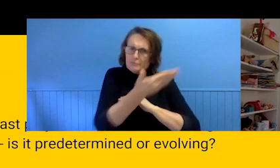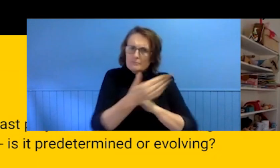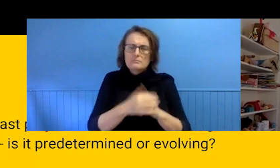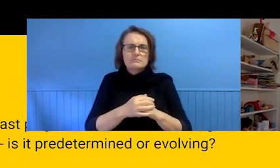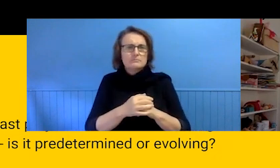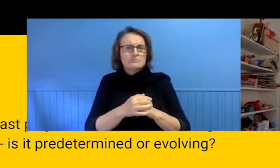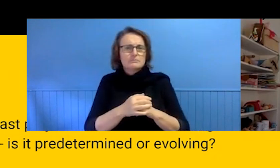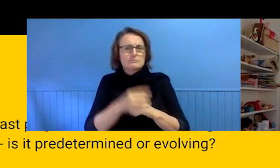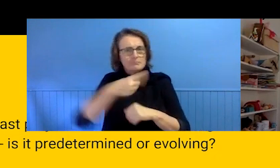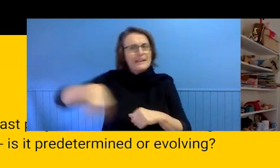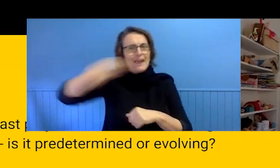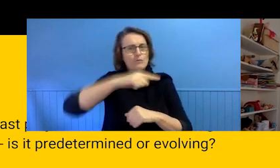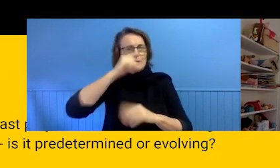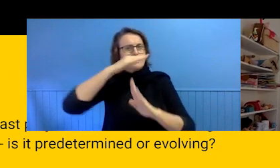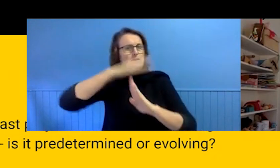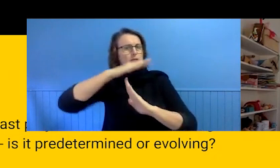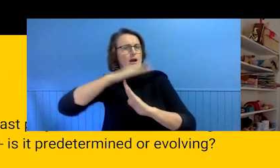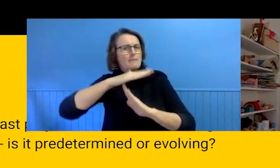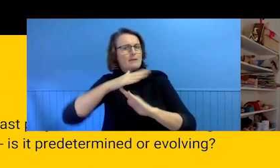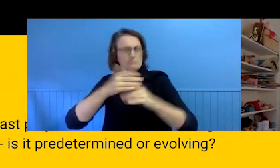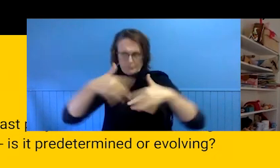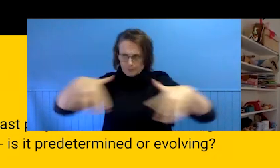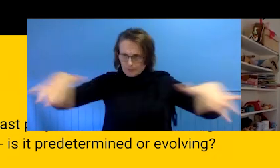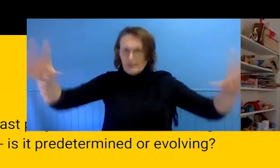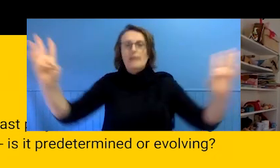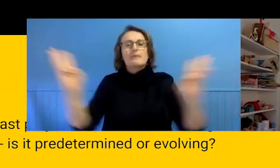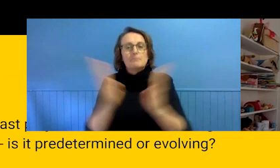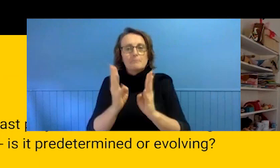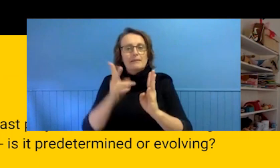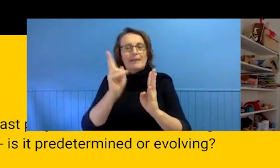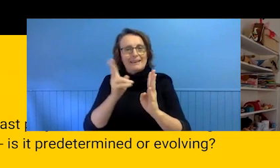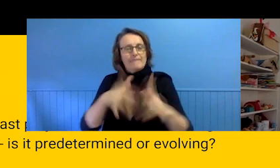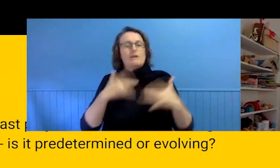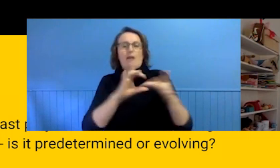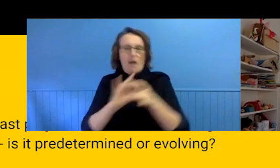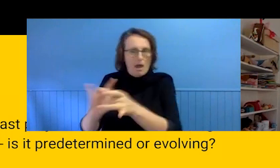the time out to get that thing done and comes back together when they can connect.